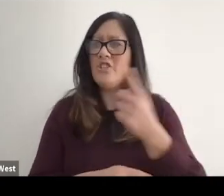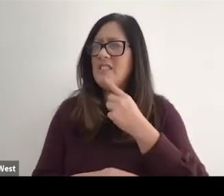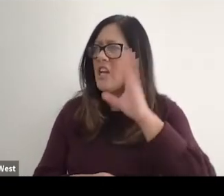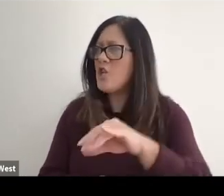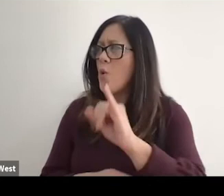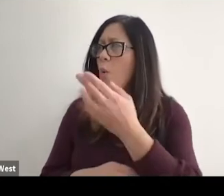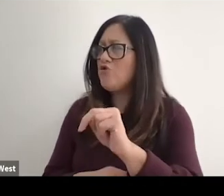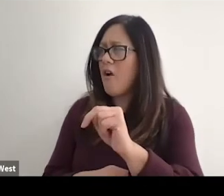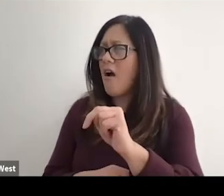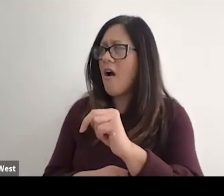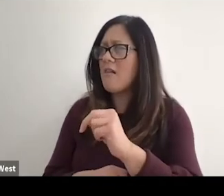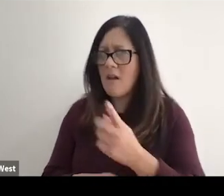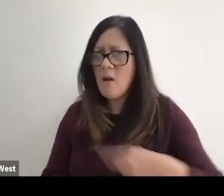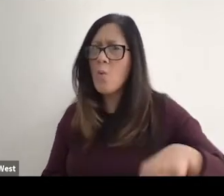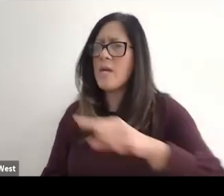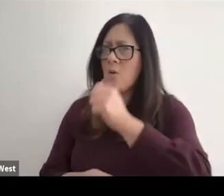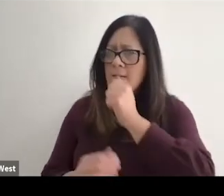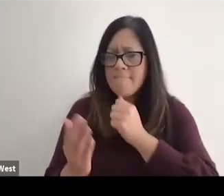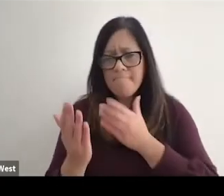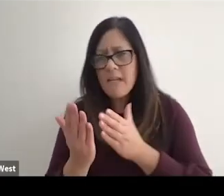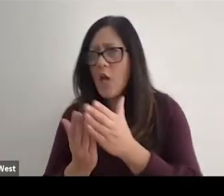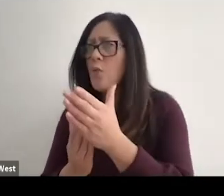You know what John we're going to get through this?